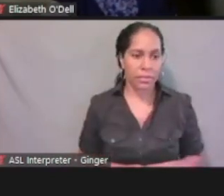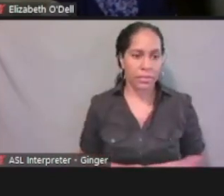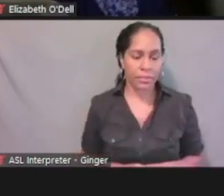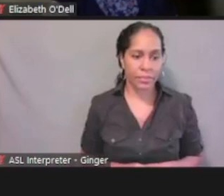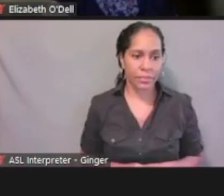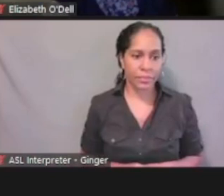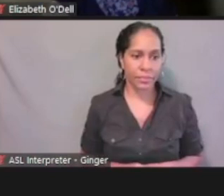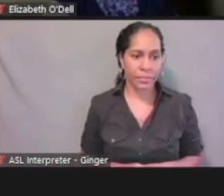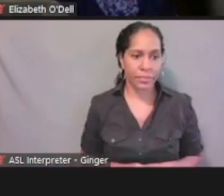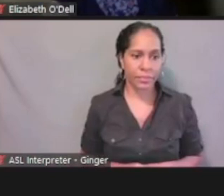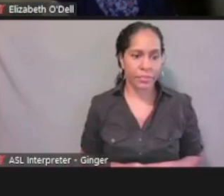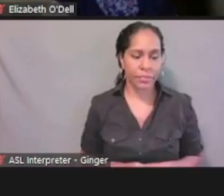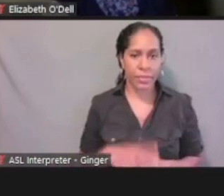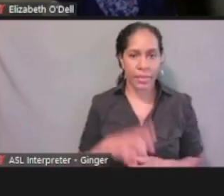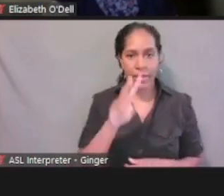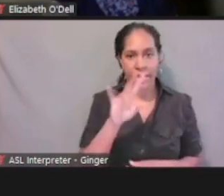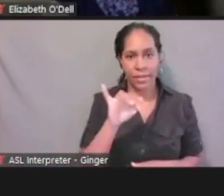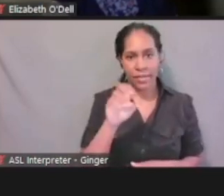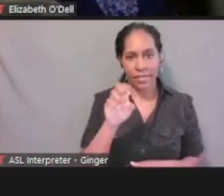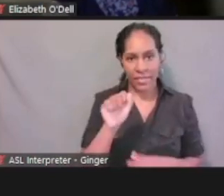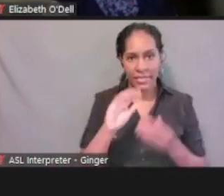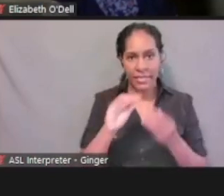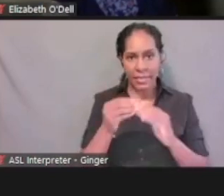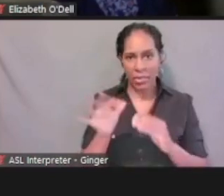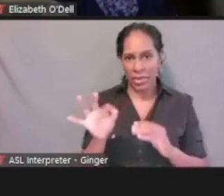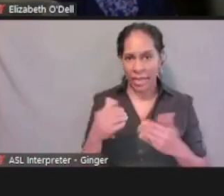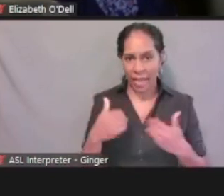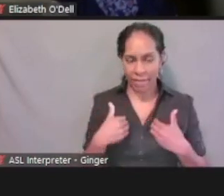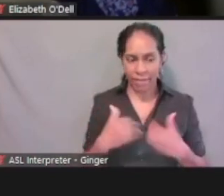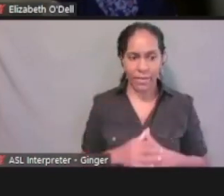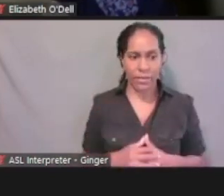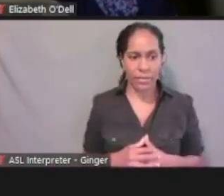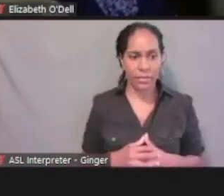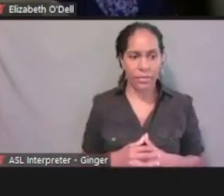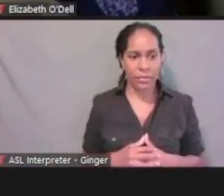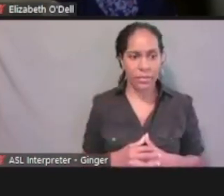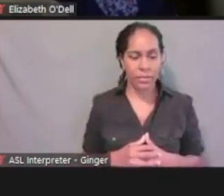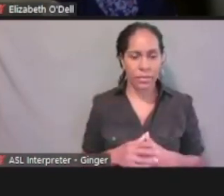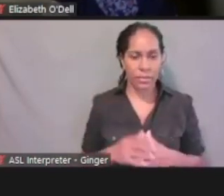We would enter a visa number if we had one, if there's an expiration date.